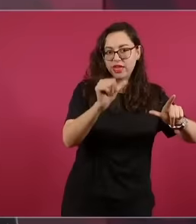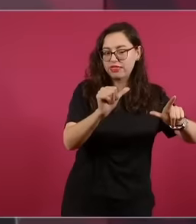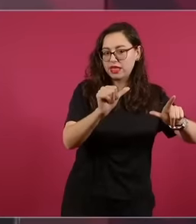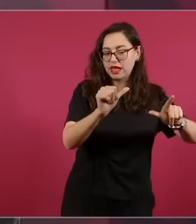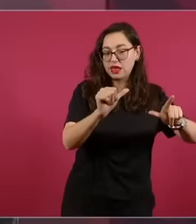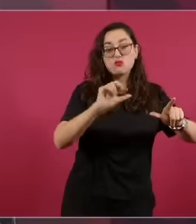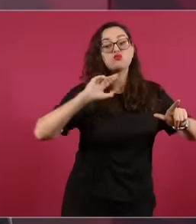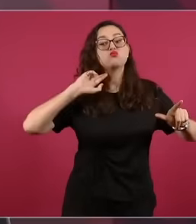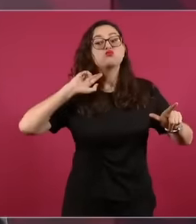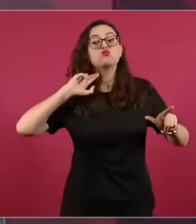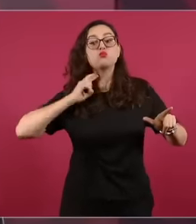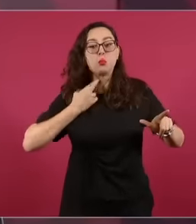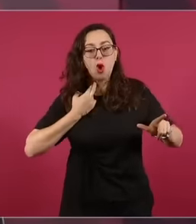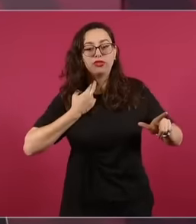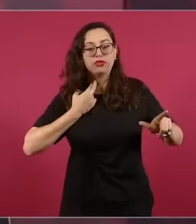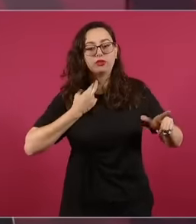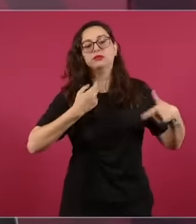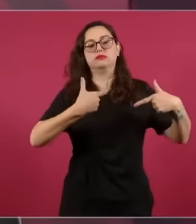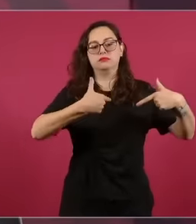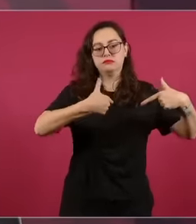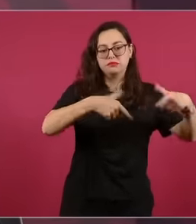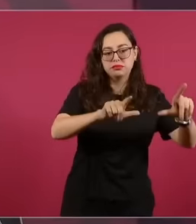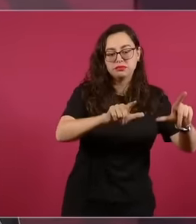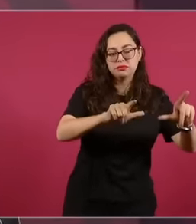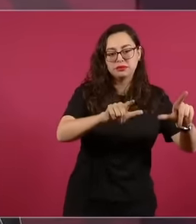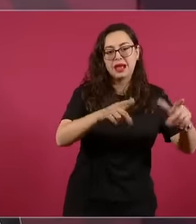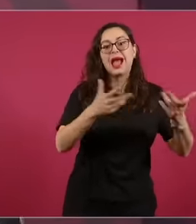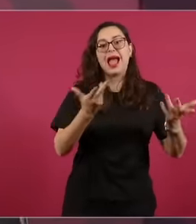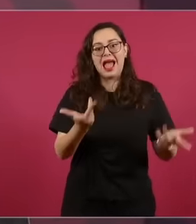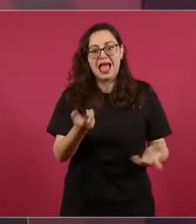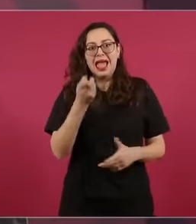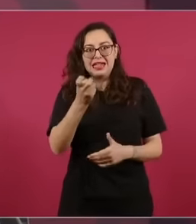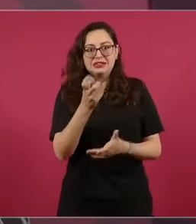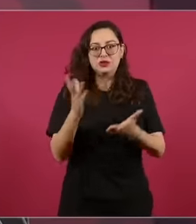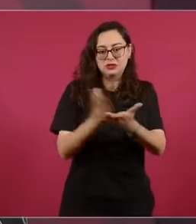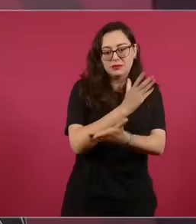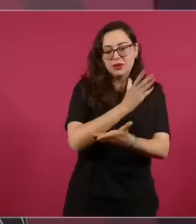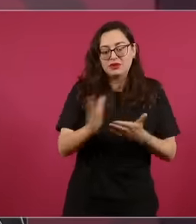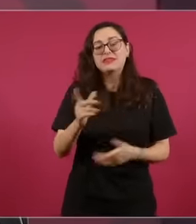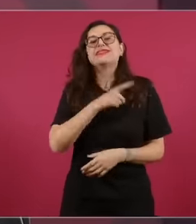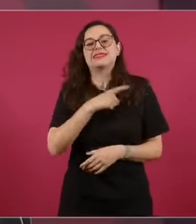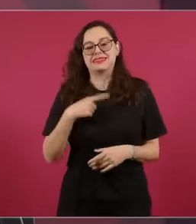an agent of flesh and blood and a little bit of